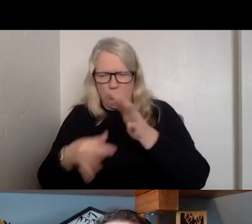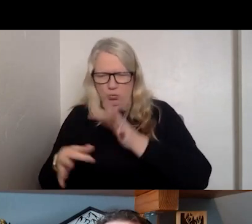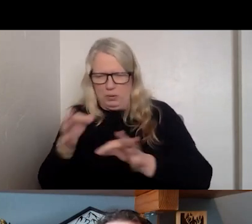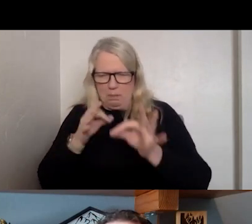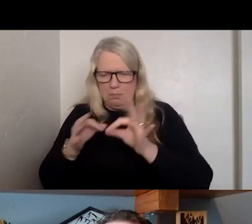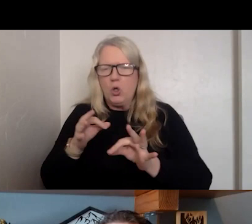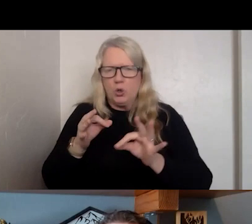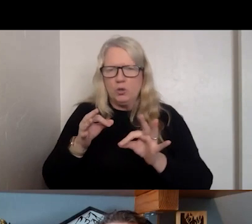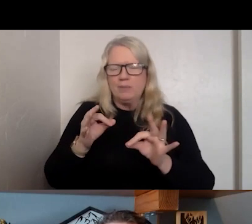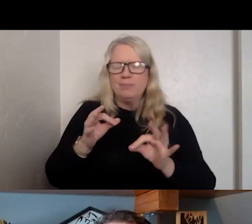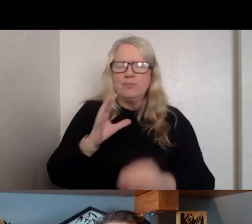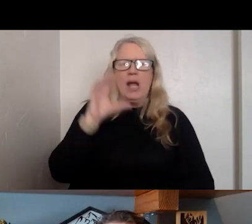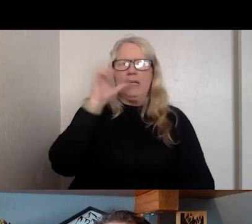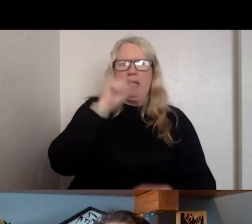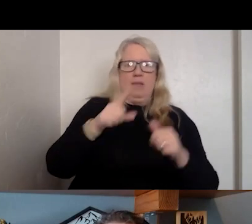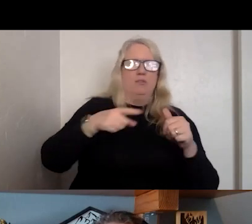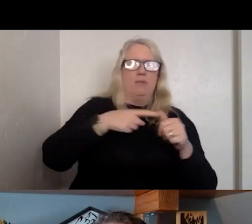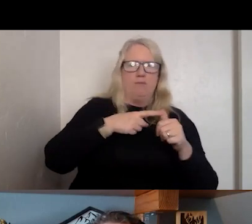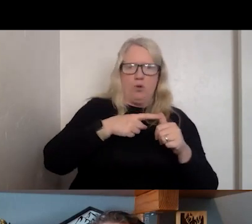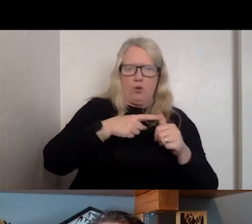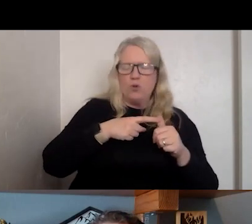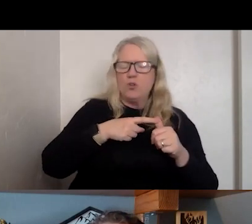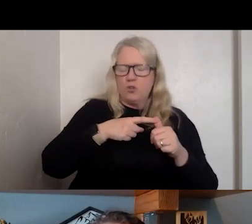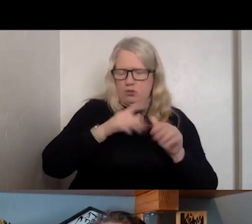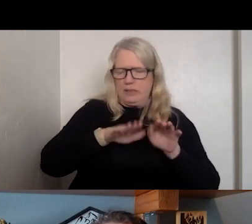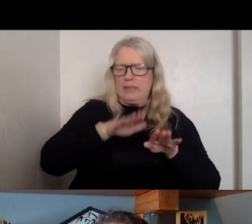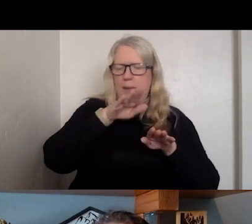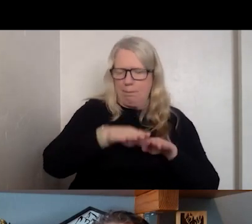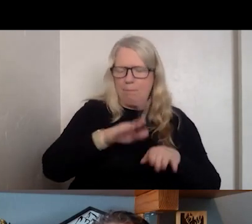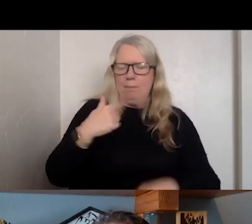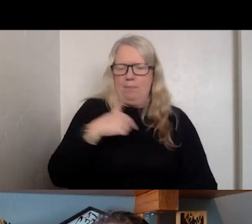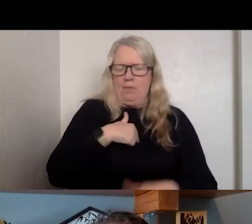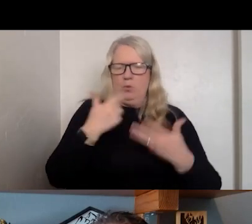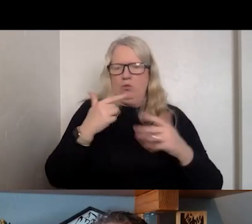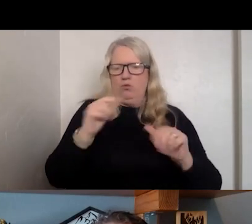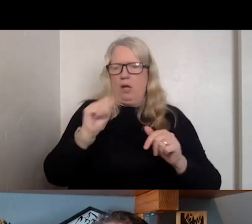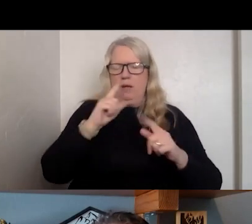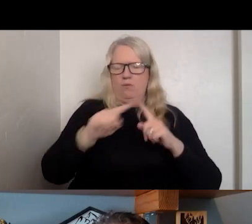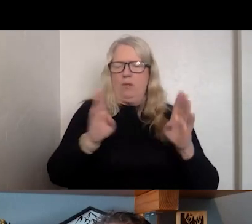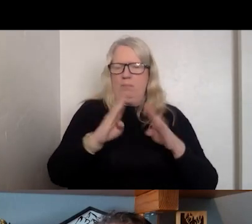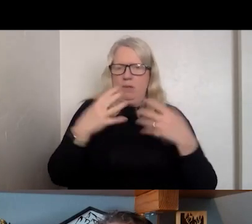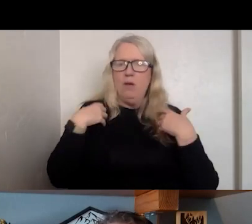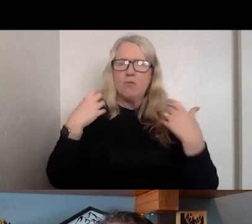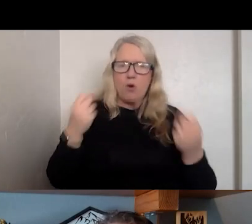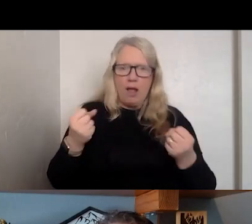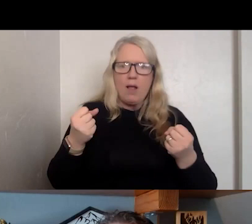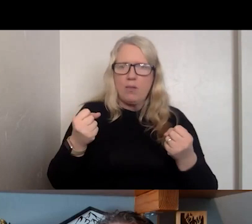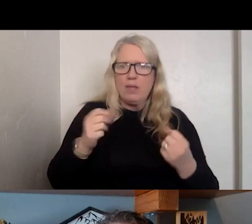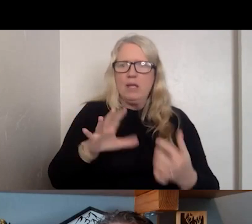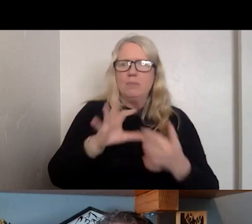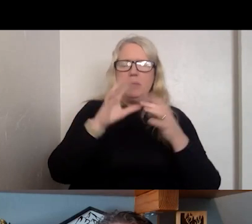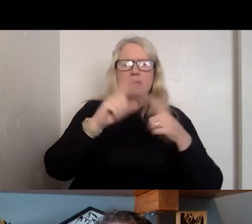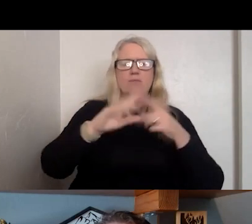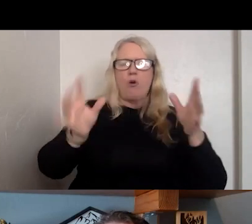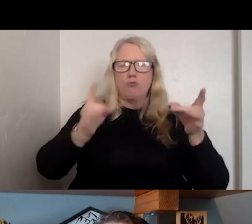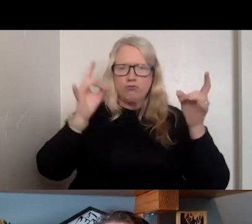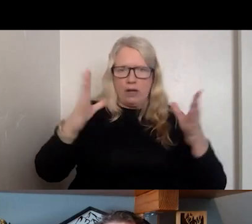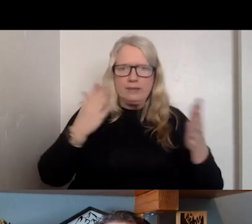I GUESS THAT IS THE FIRST STEPPINGSTONE IS WHERE WE ARE TALKING THE SYSTEM. WE WANT TO BE ABLE